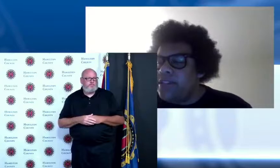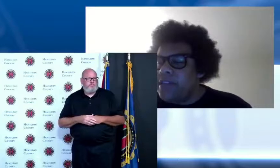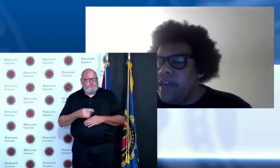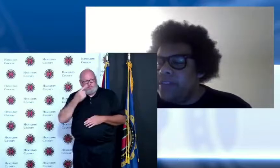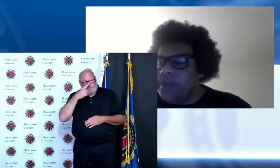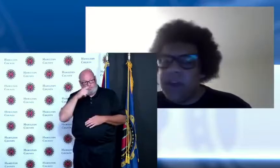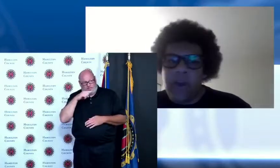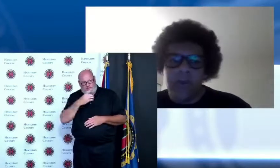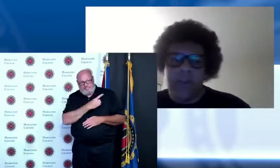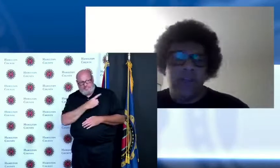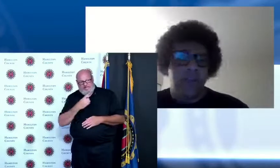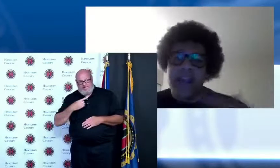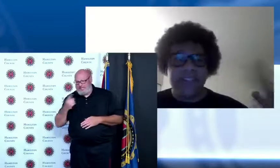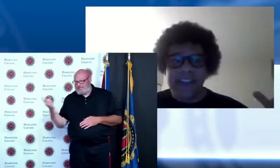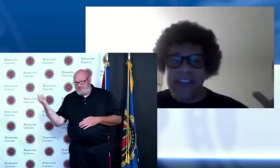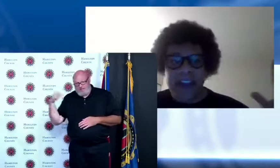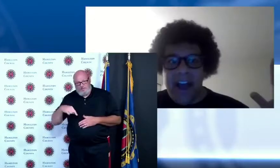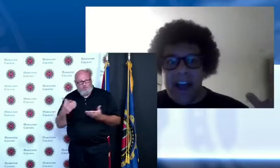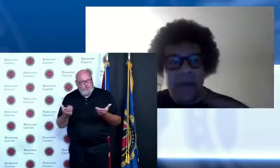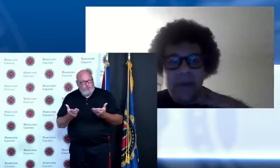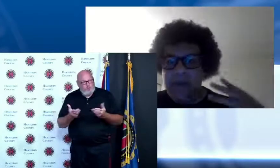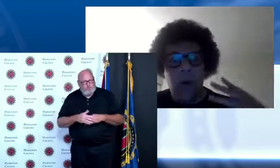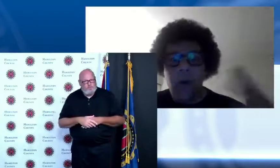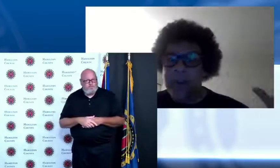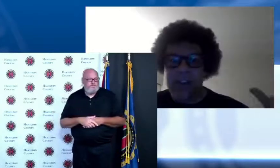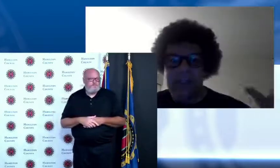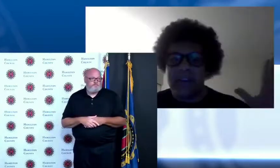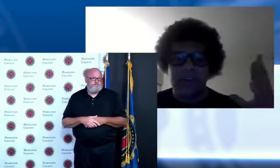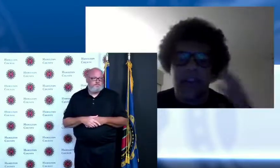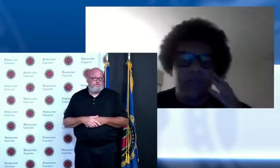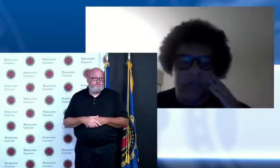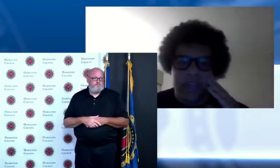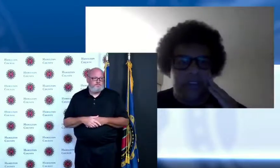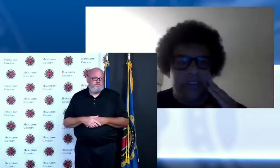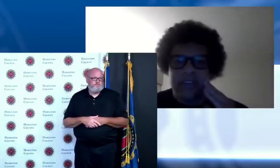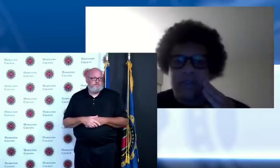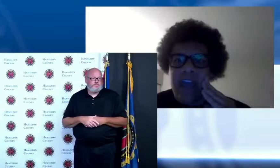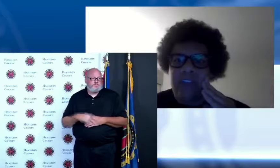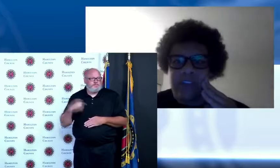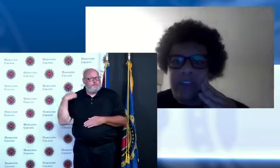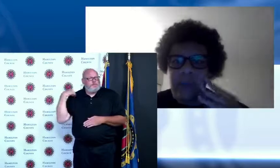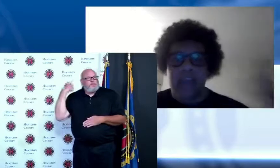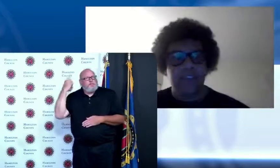it's it's been a really crazy whole period of life we've been living this past year I mean